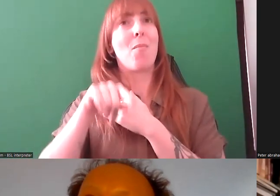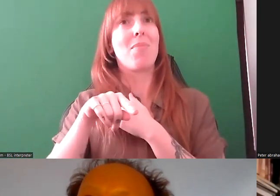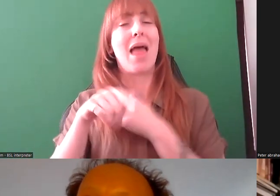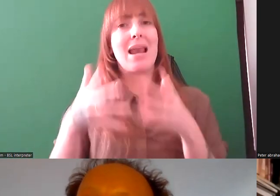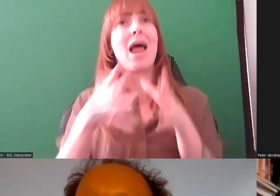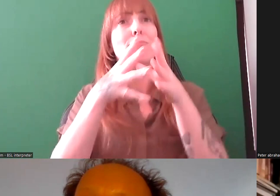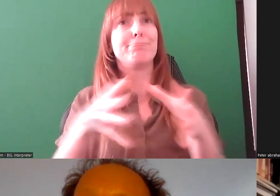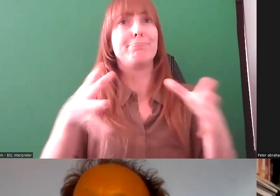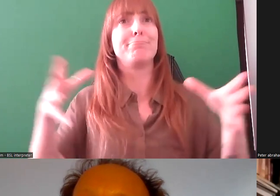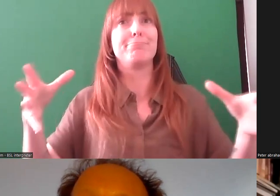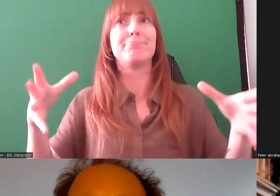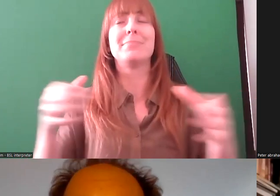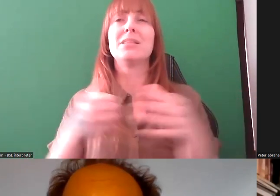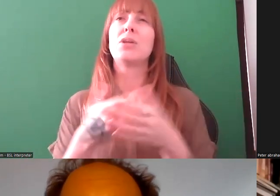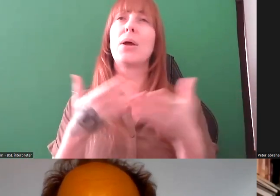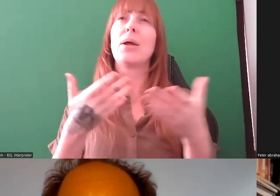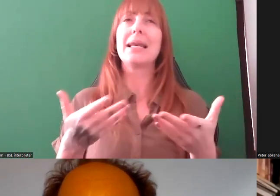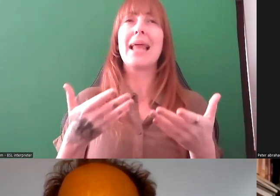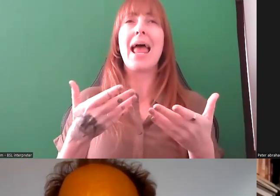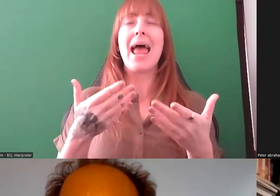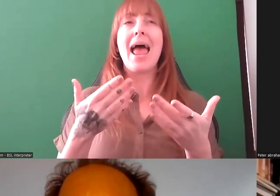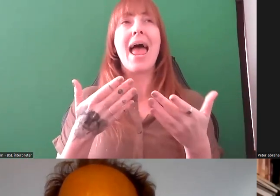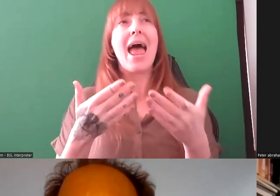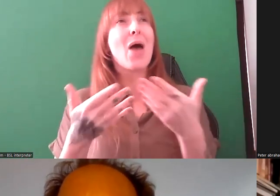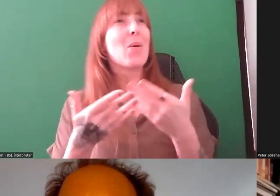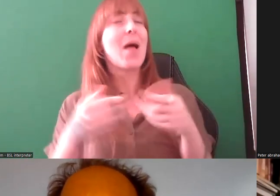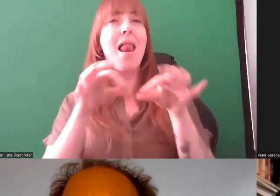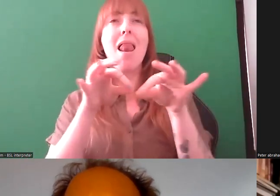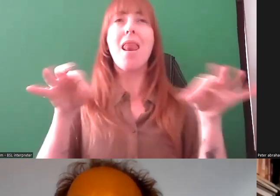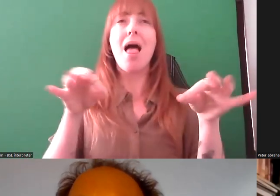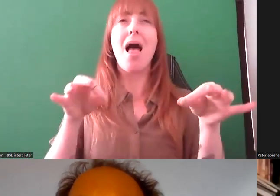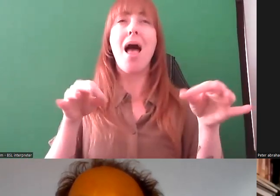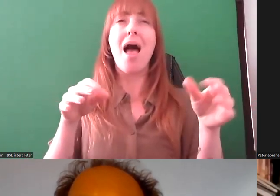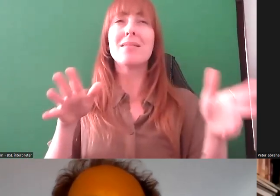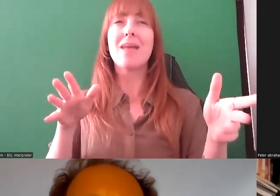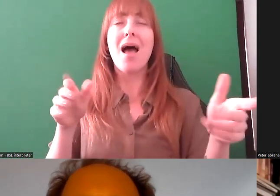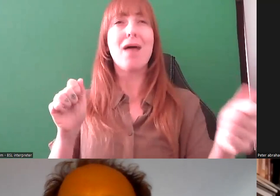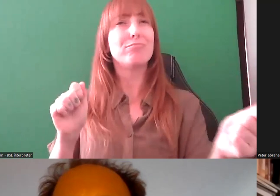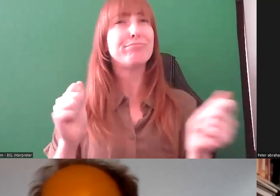the lines have blurred slightly, in a good way, where we've moved beyond like stakeholders into